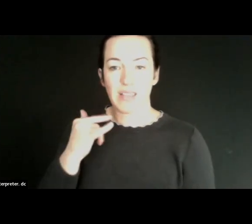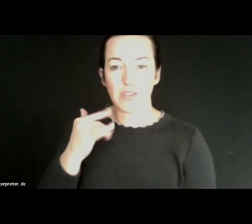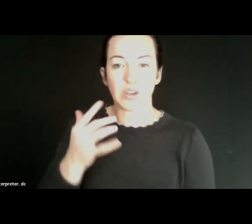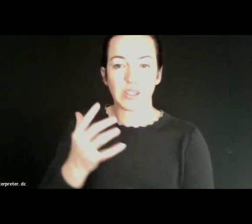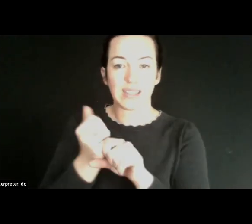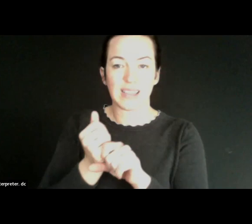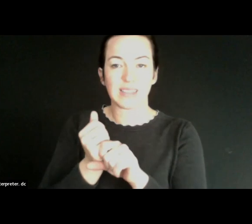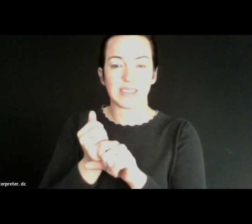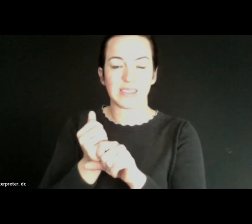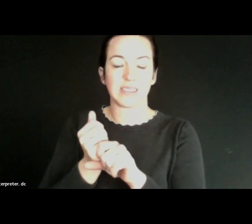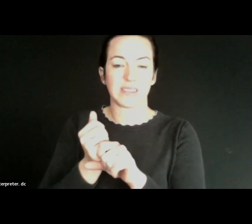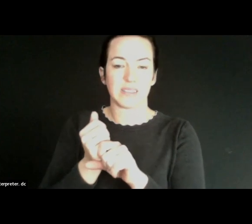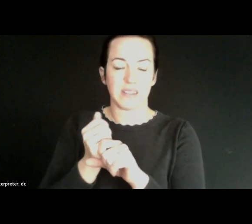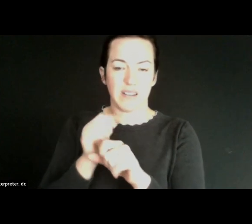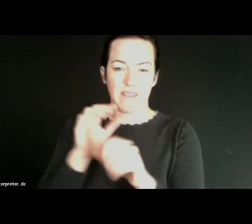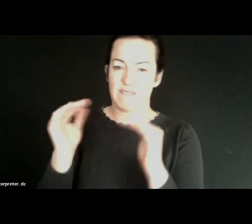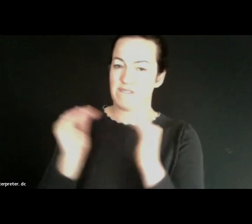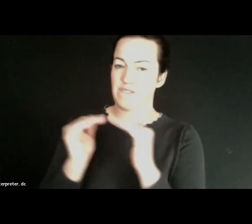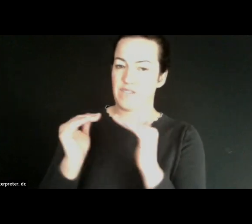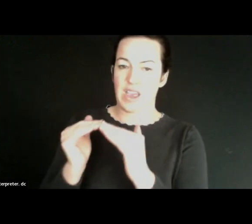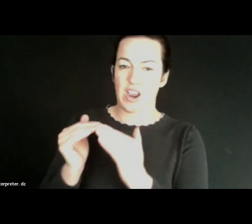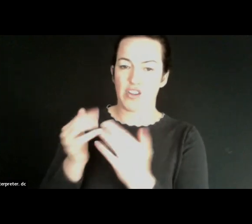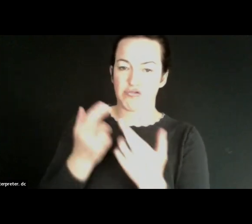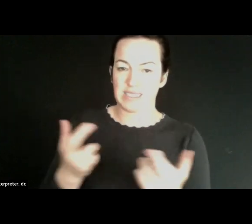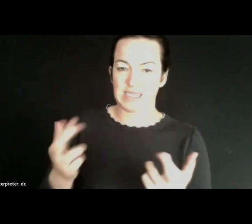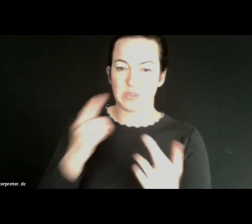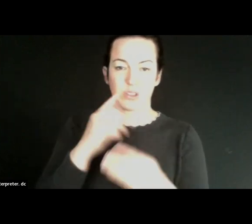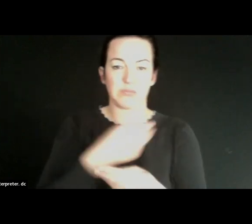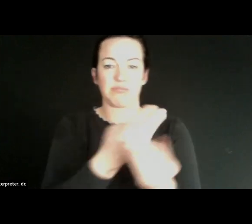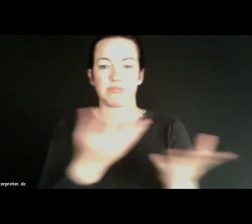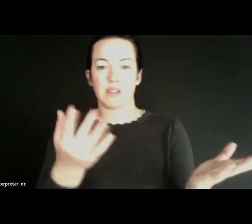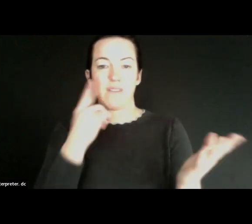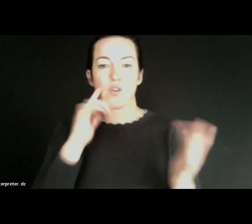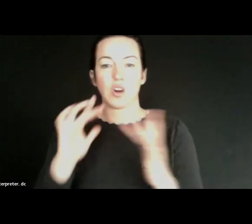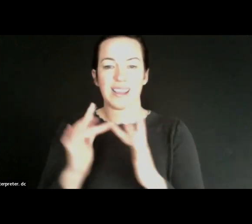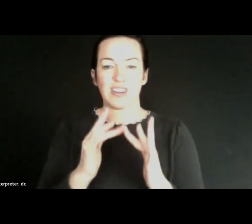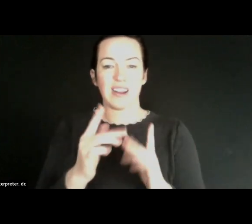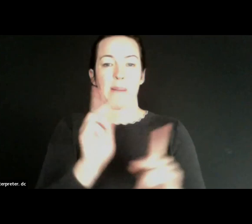fair share of these resources that are available for the Internet and get folks enrolled, and we